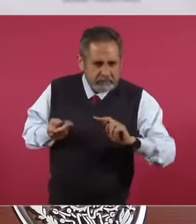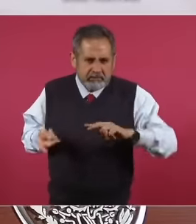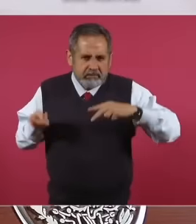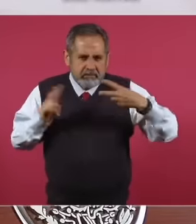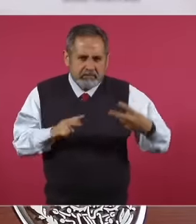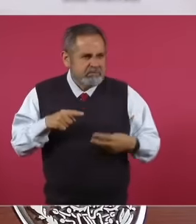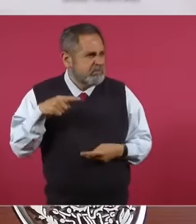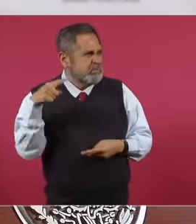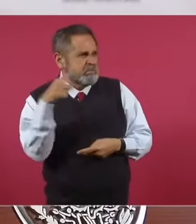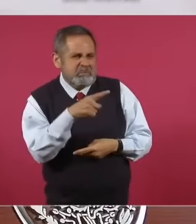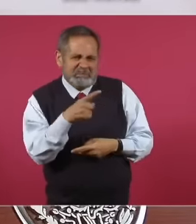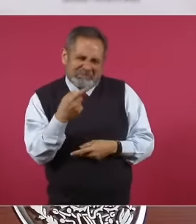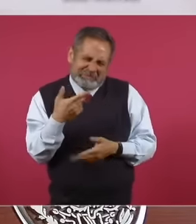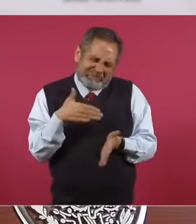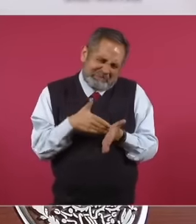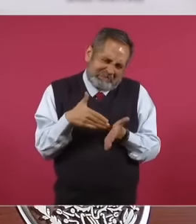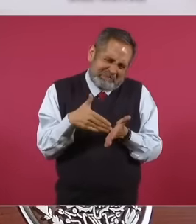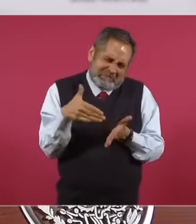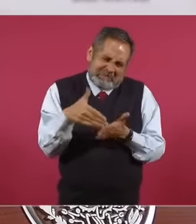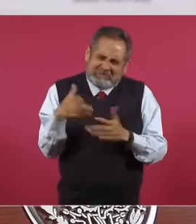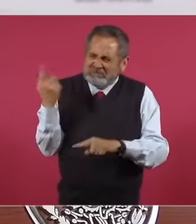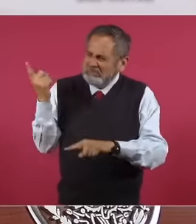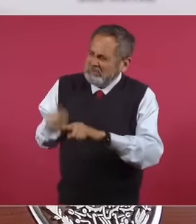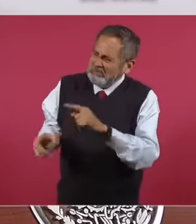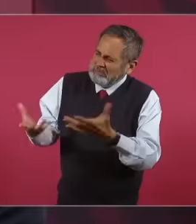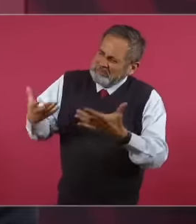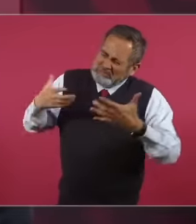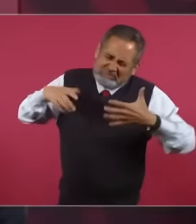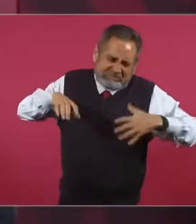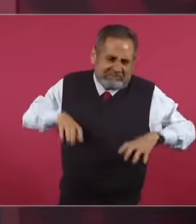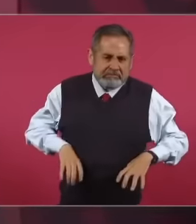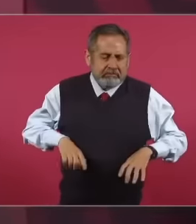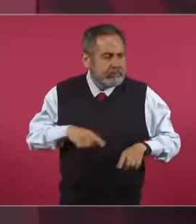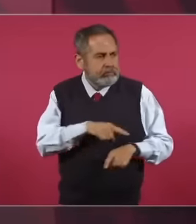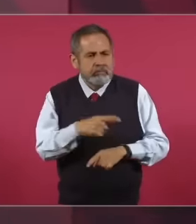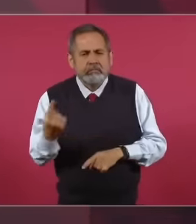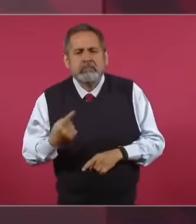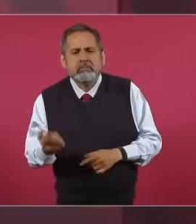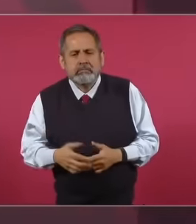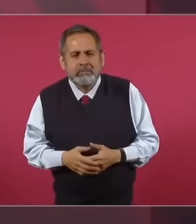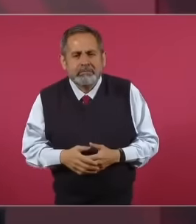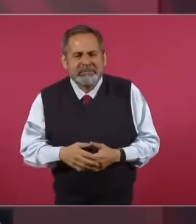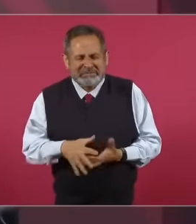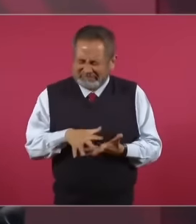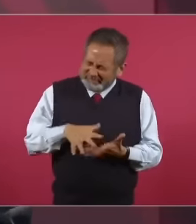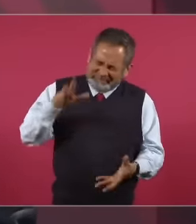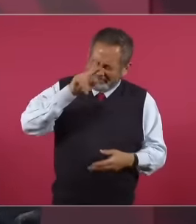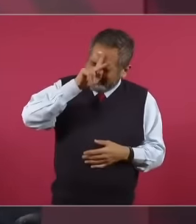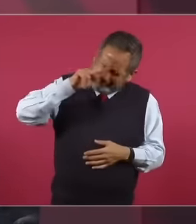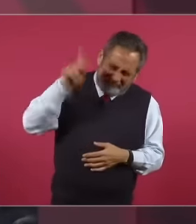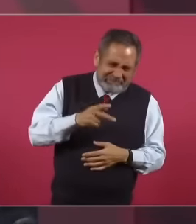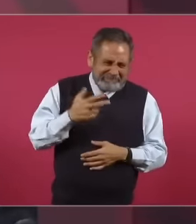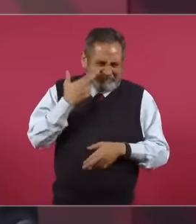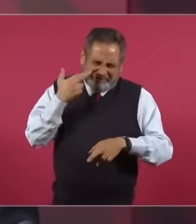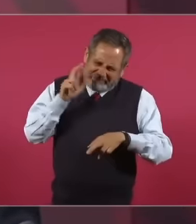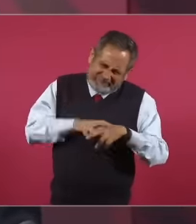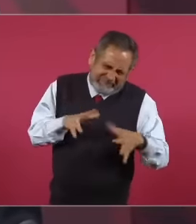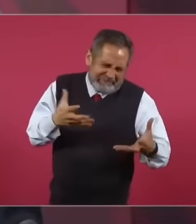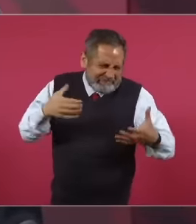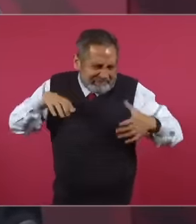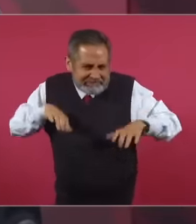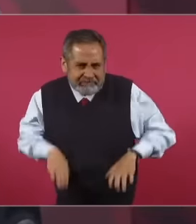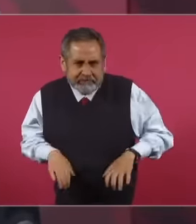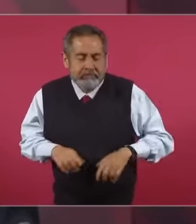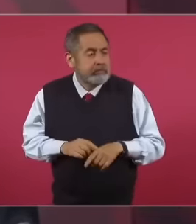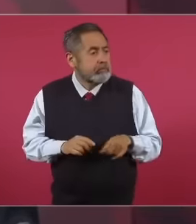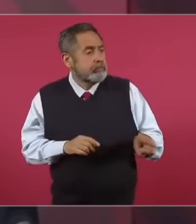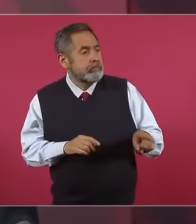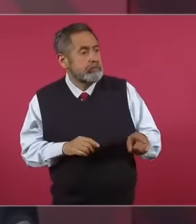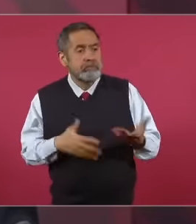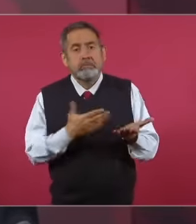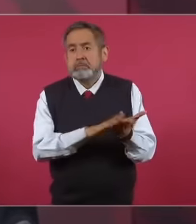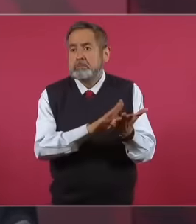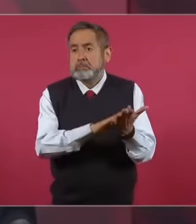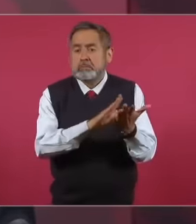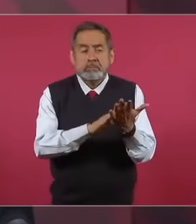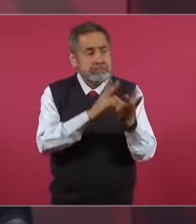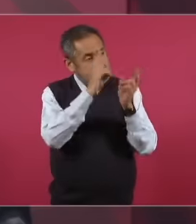looters great thieves did not even lose their respectability